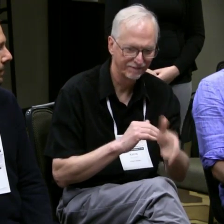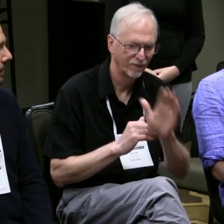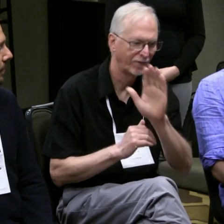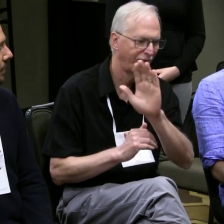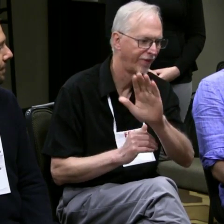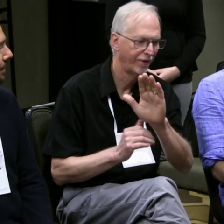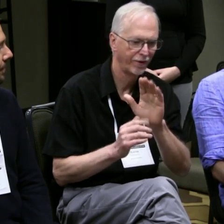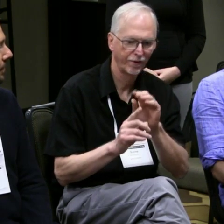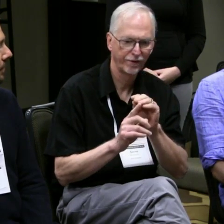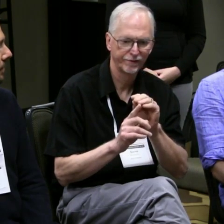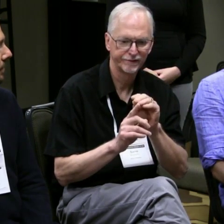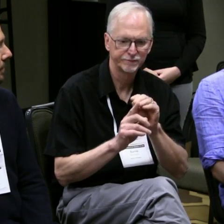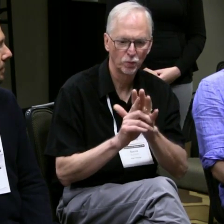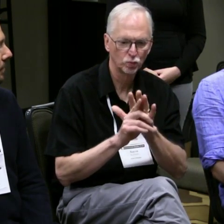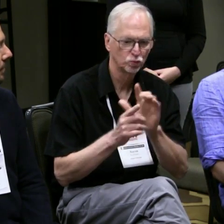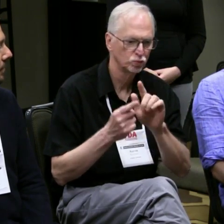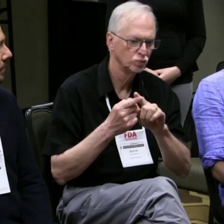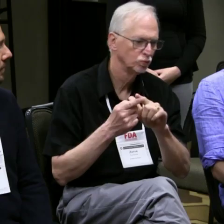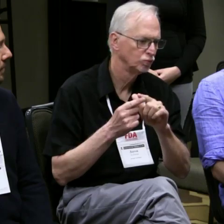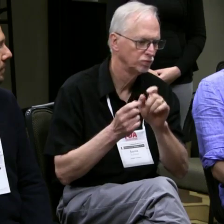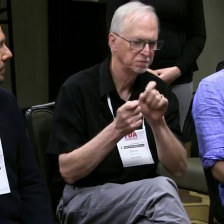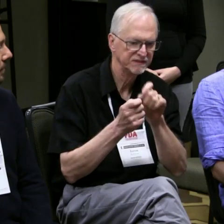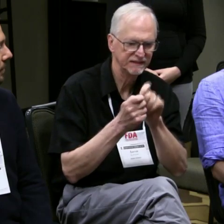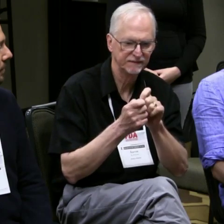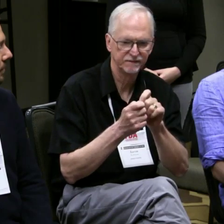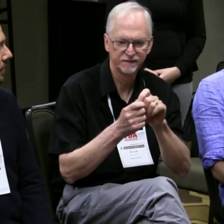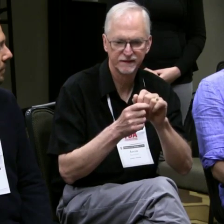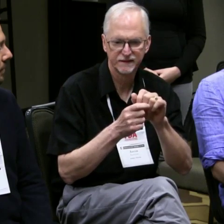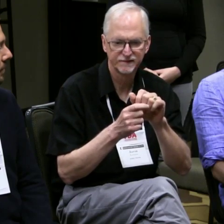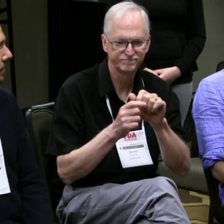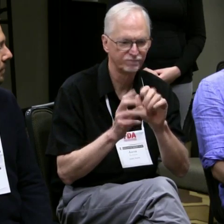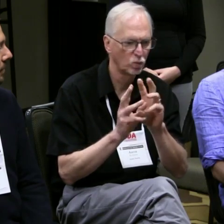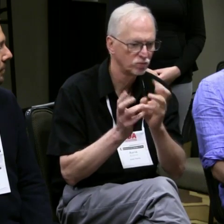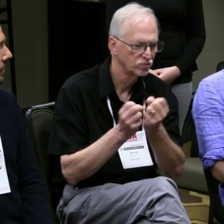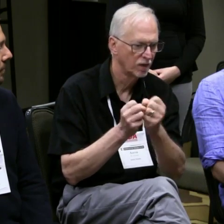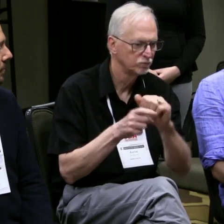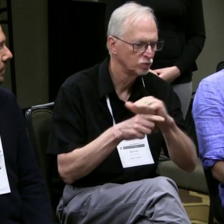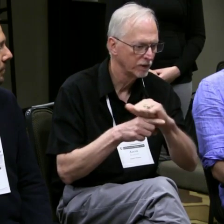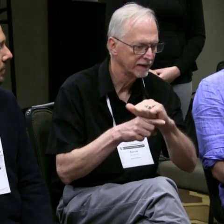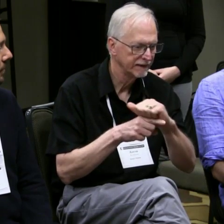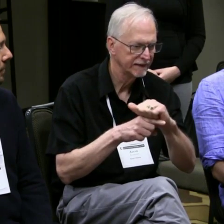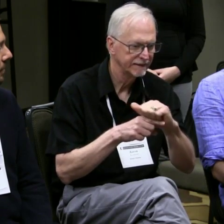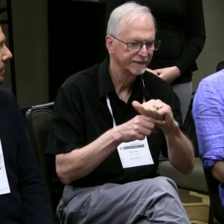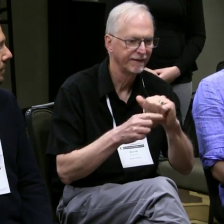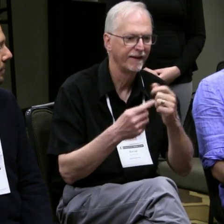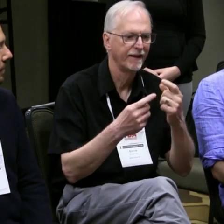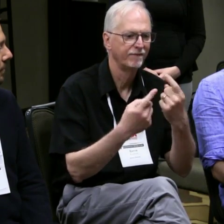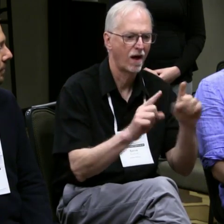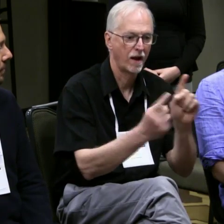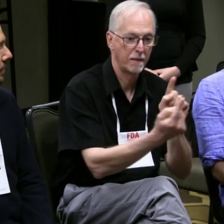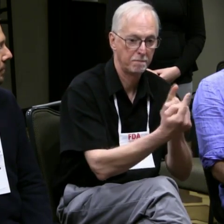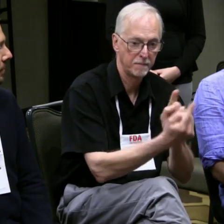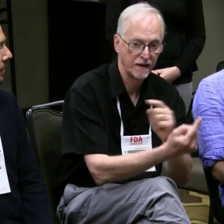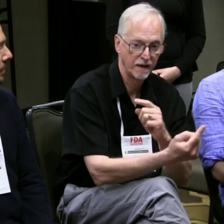after their initial exposure to workshops and trainings and the like.